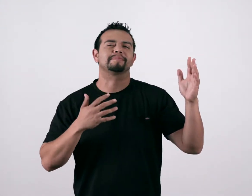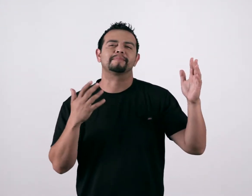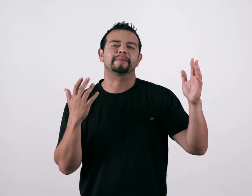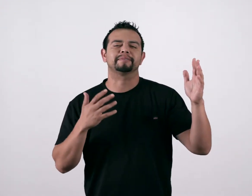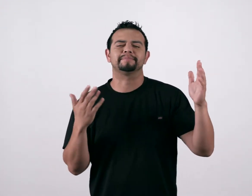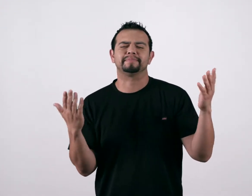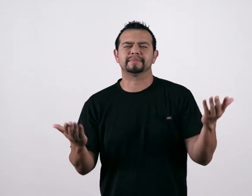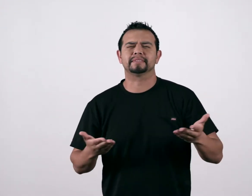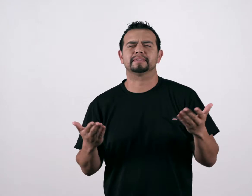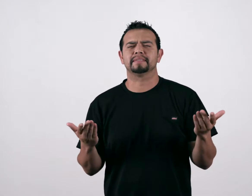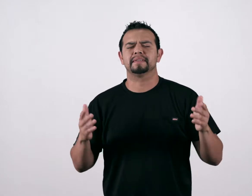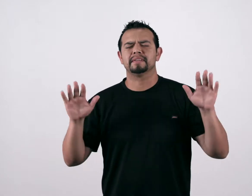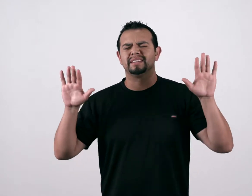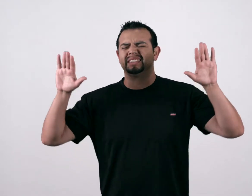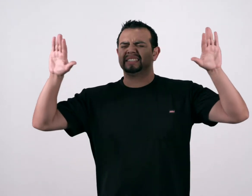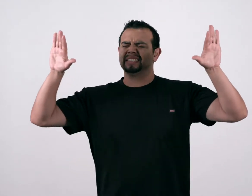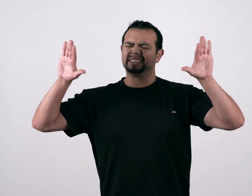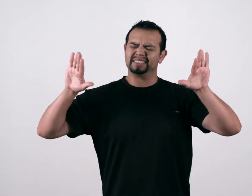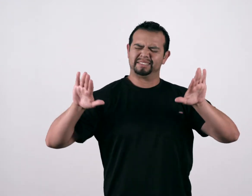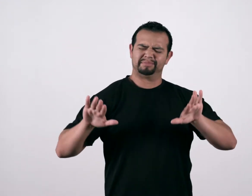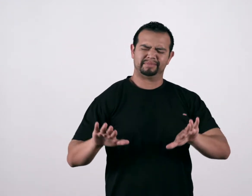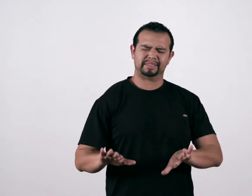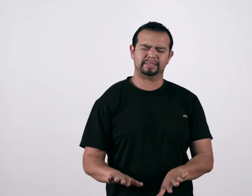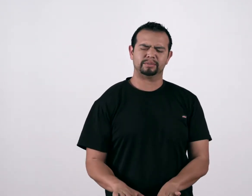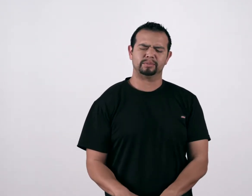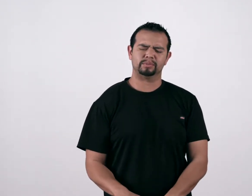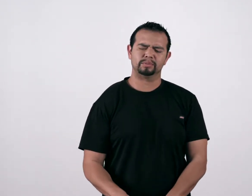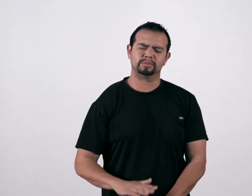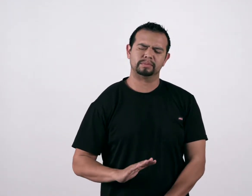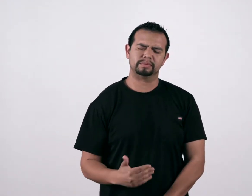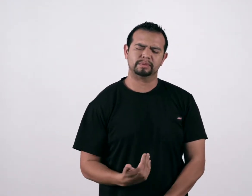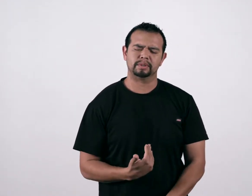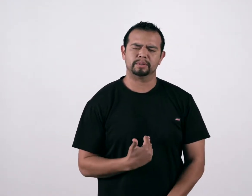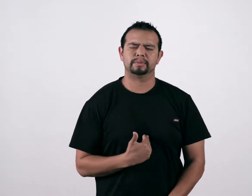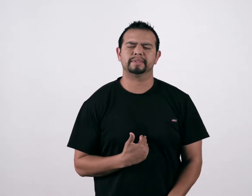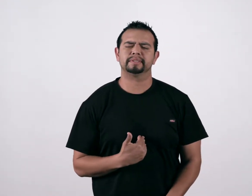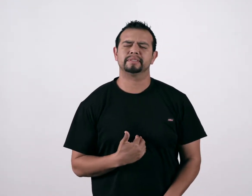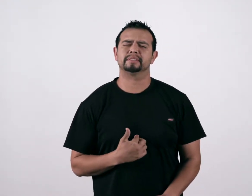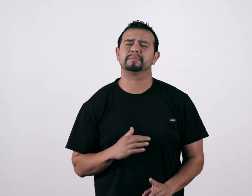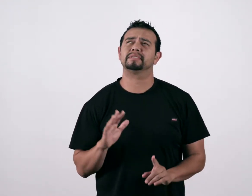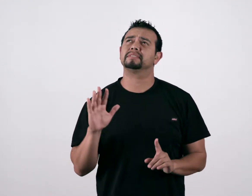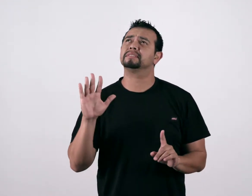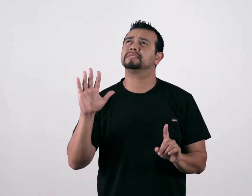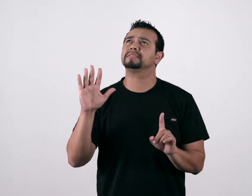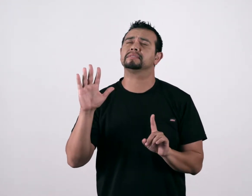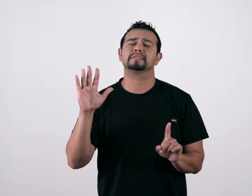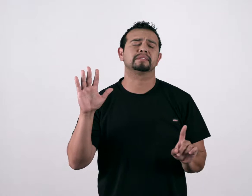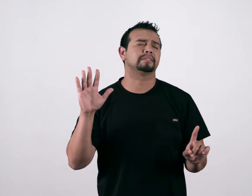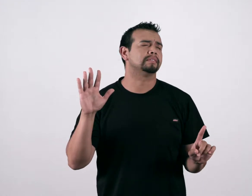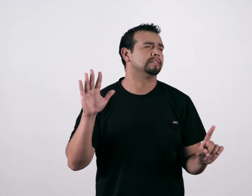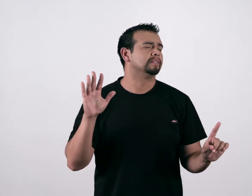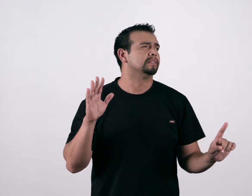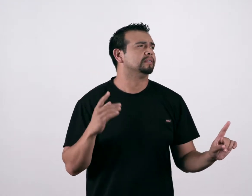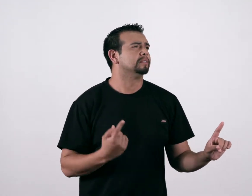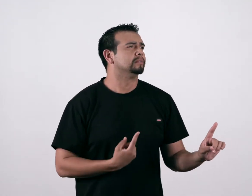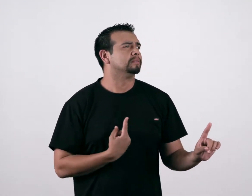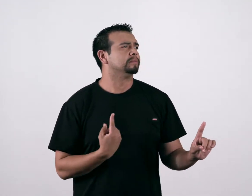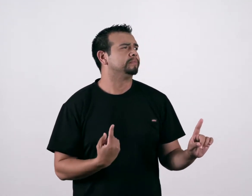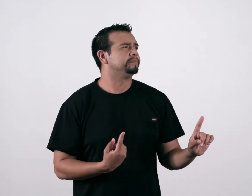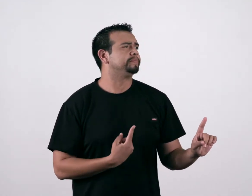Here in the valley of my soul When I am lost and all alone